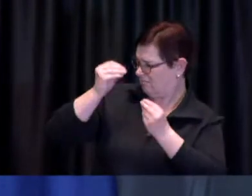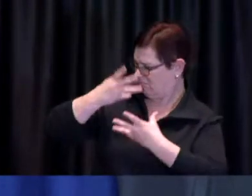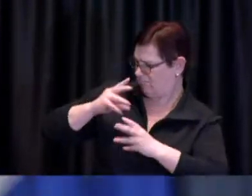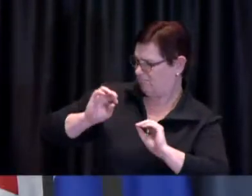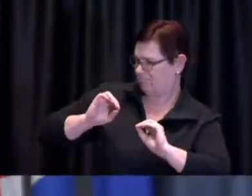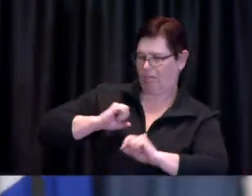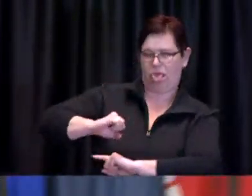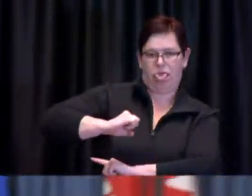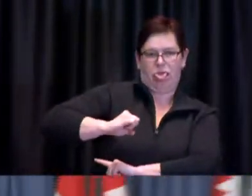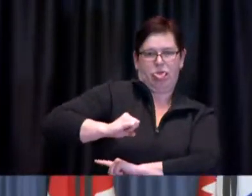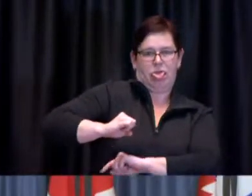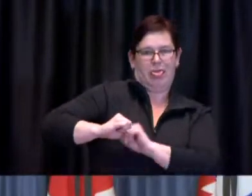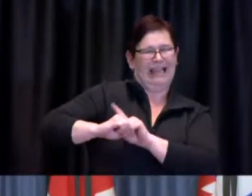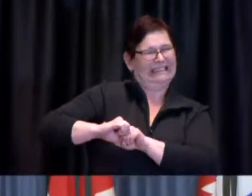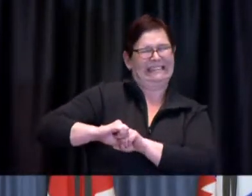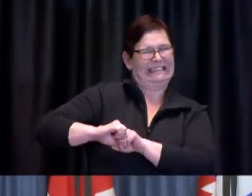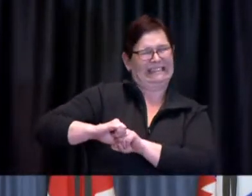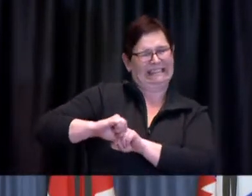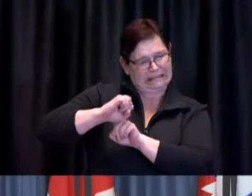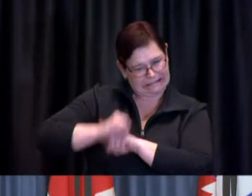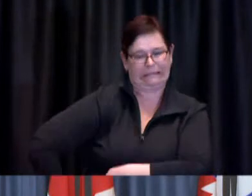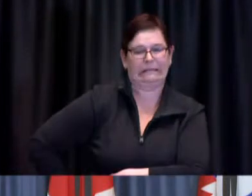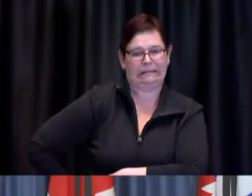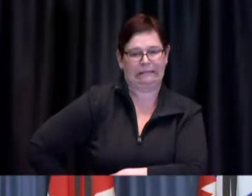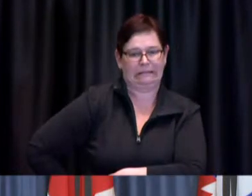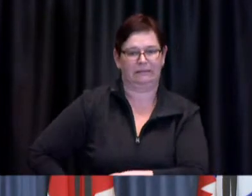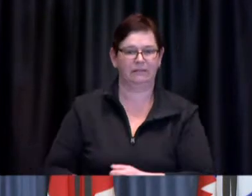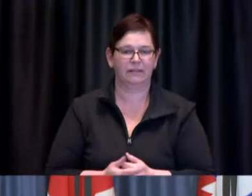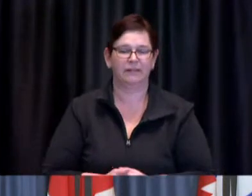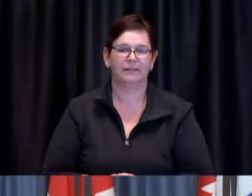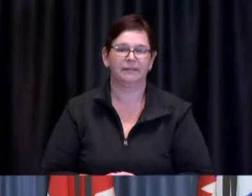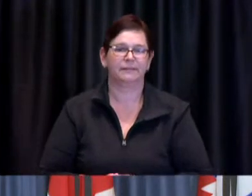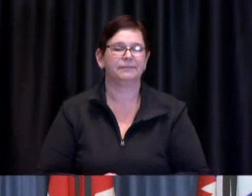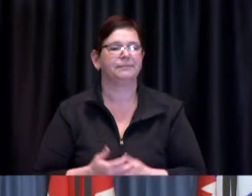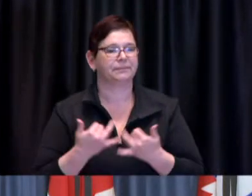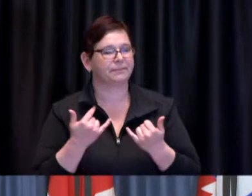Natalie: uh thanks and my second question is for Dr. de Villa uh how close is Toronto Public Health